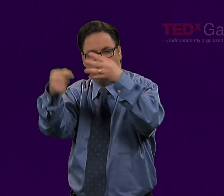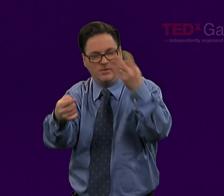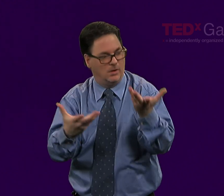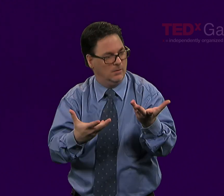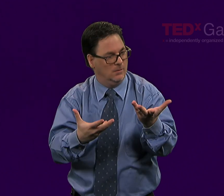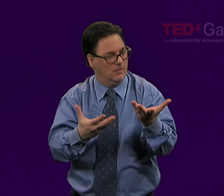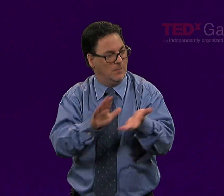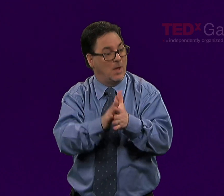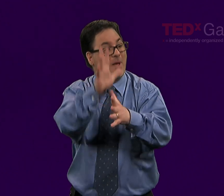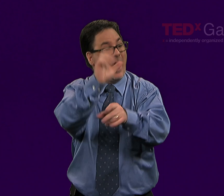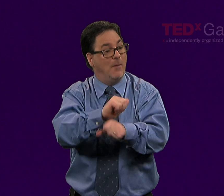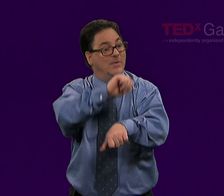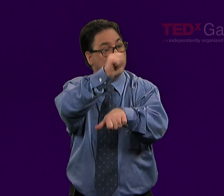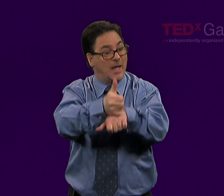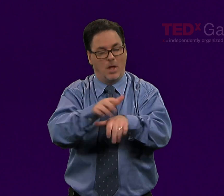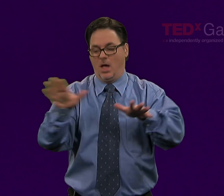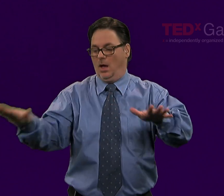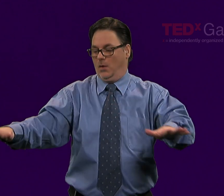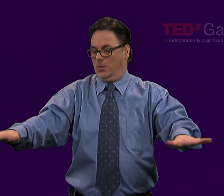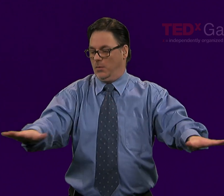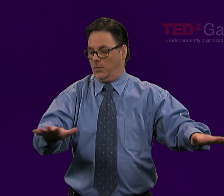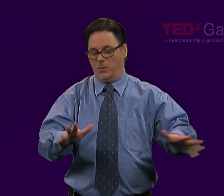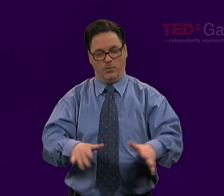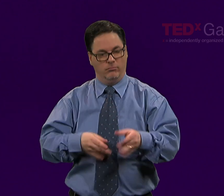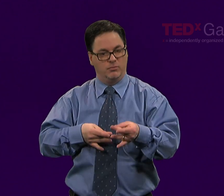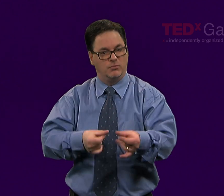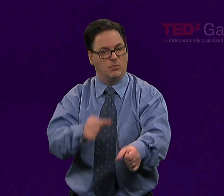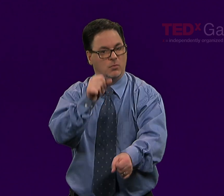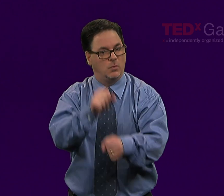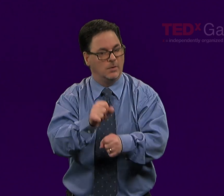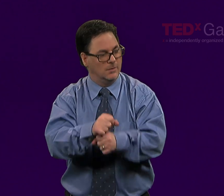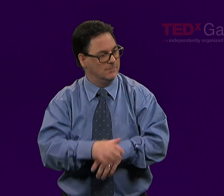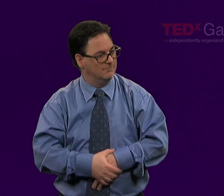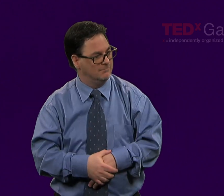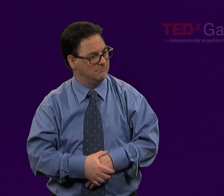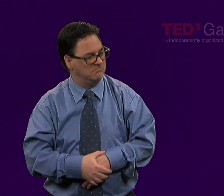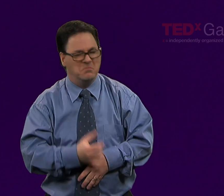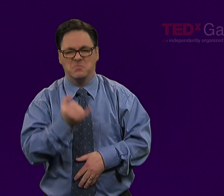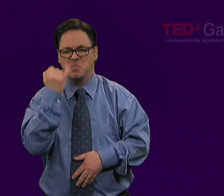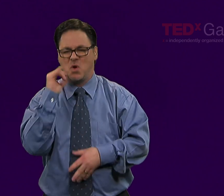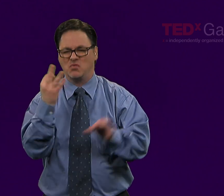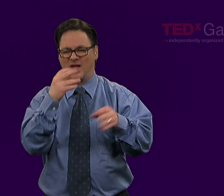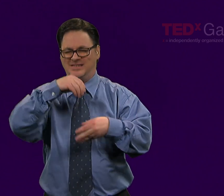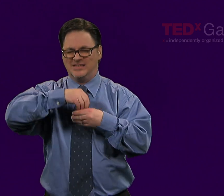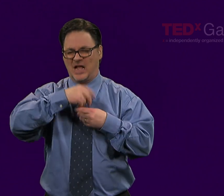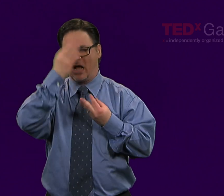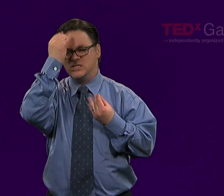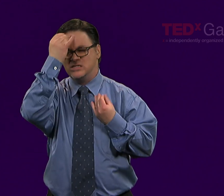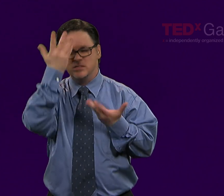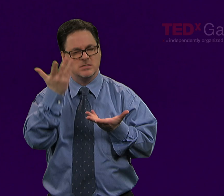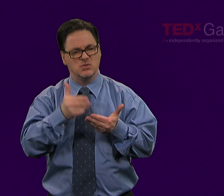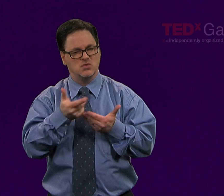Do we shut off some of these external stimuli? If we do, then we have much greater focus, and much more efficient productivity.